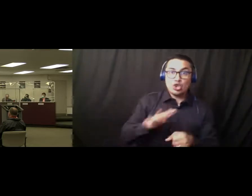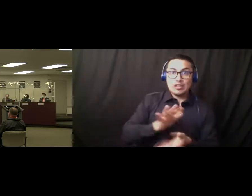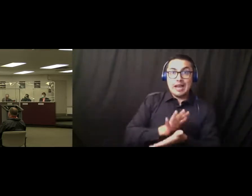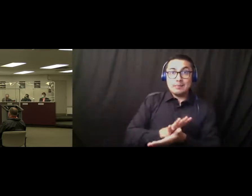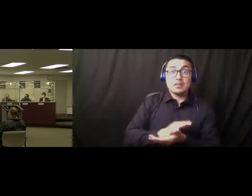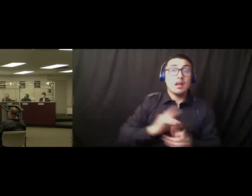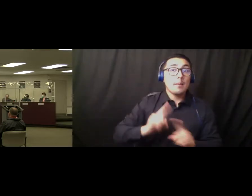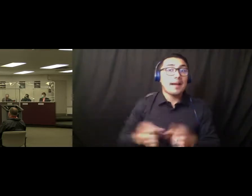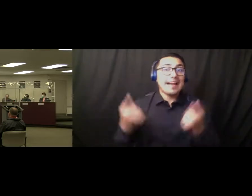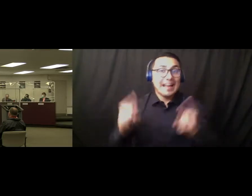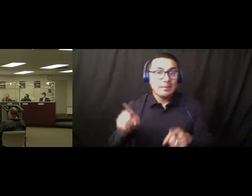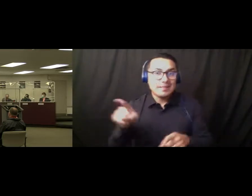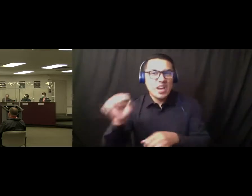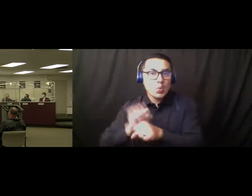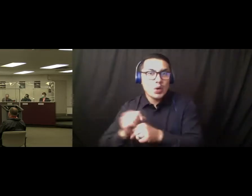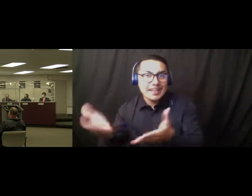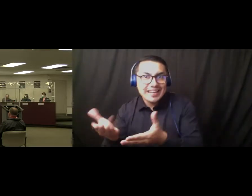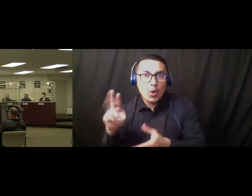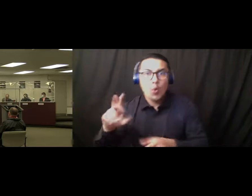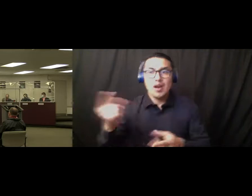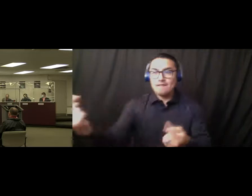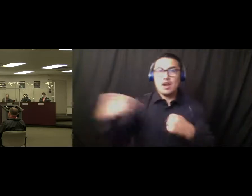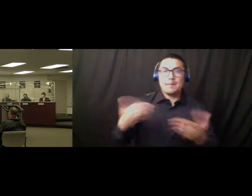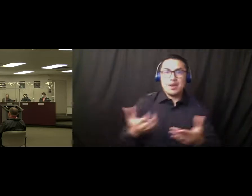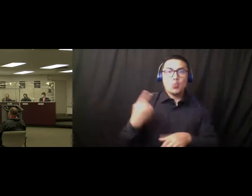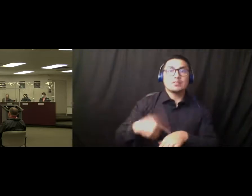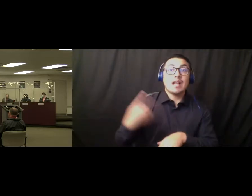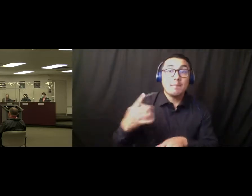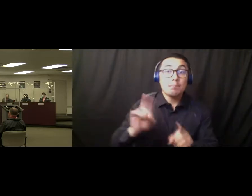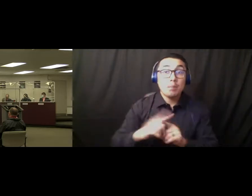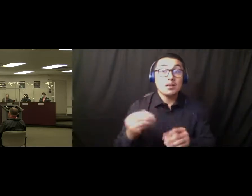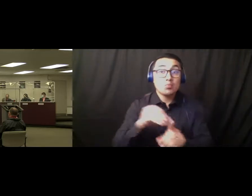here or have been here at one time. But the exposure didn't necessarily happen on campus.